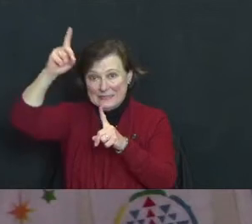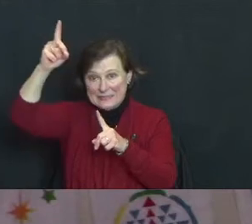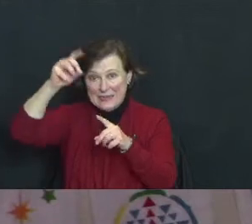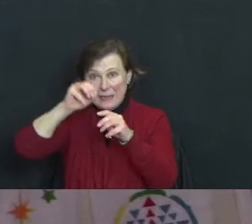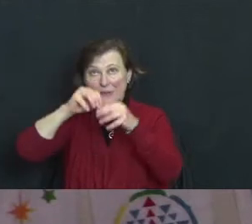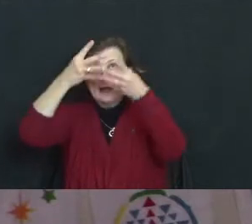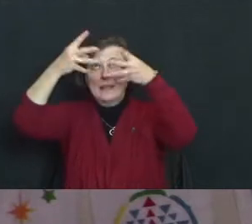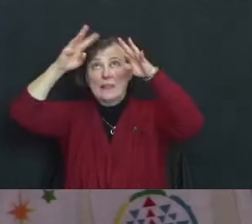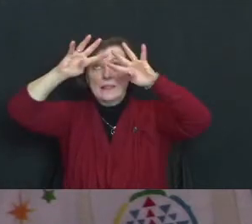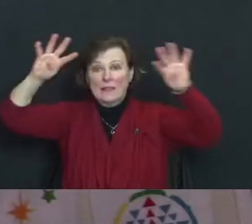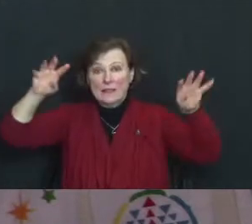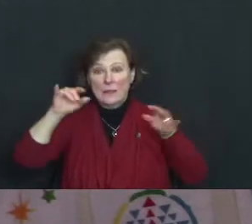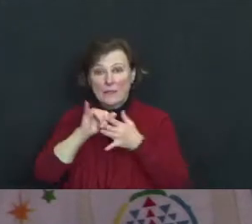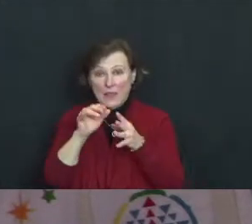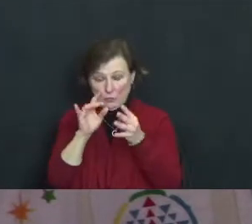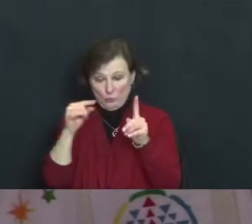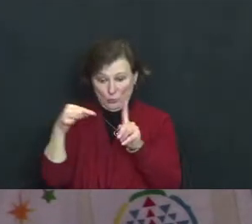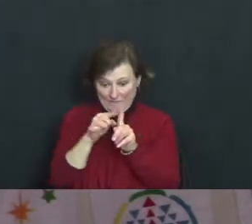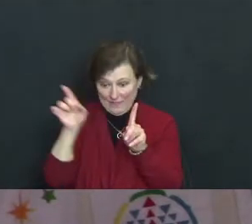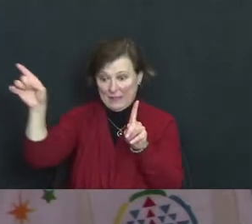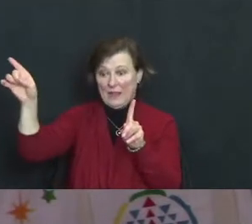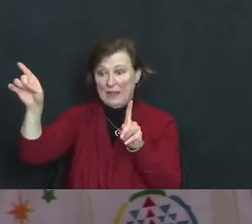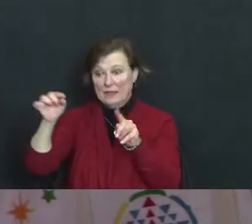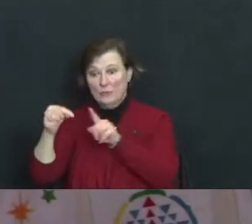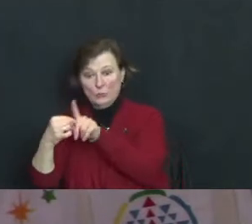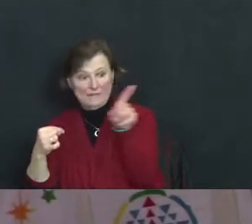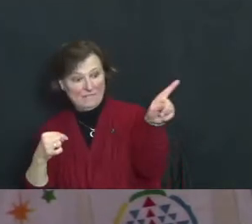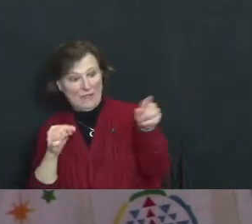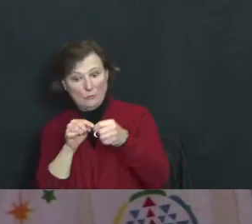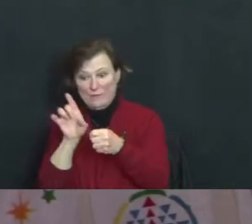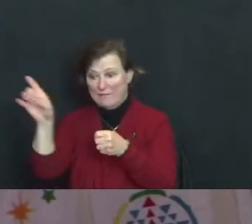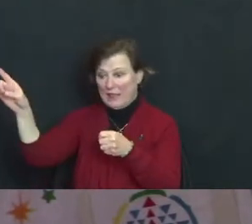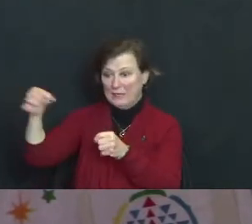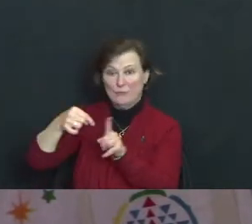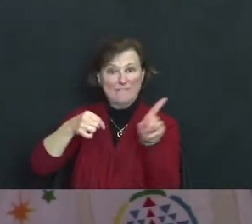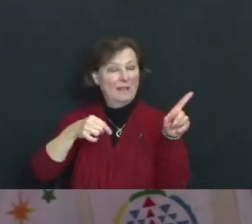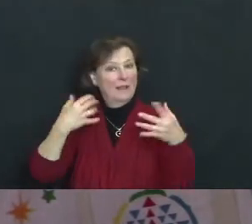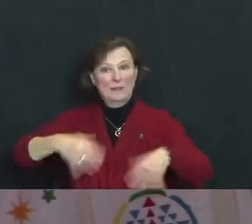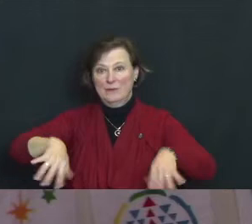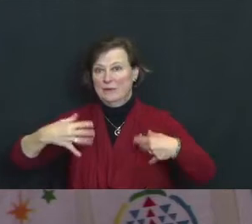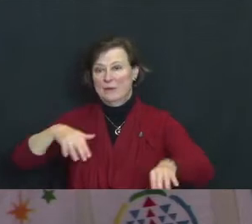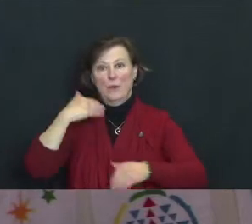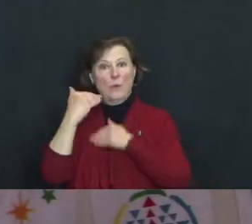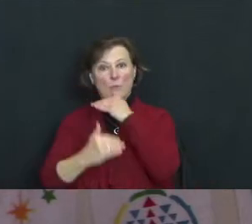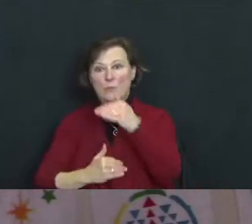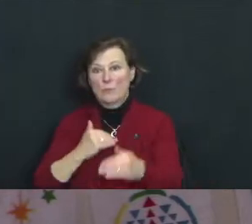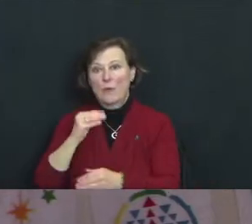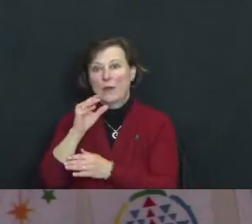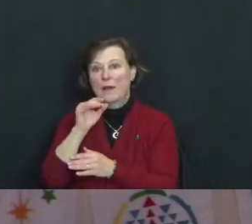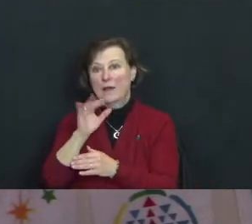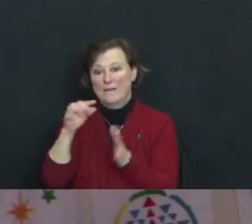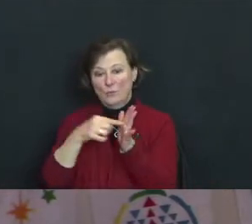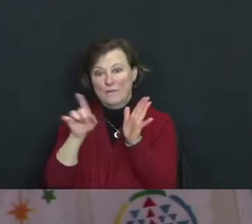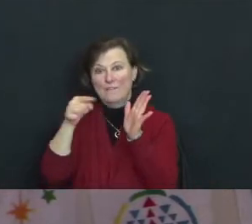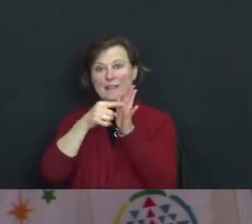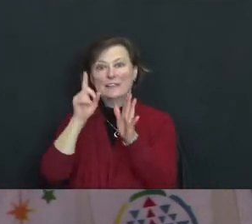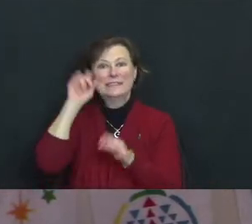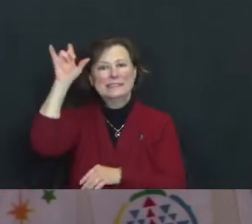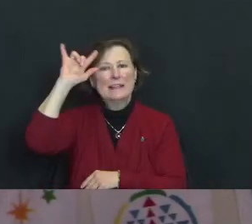into also reflects the other jewels, so that the process of reflection is infinite.